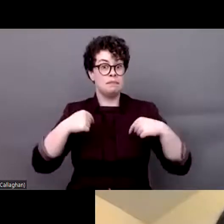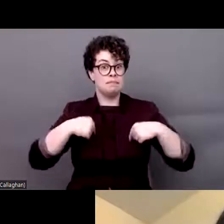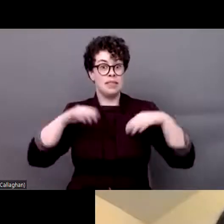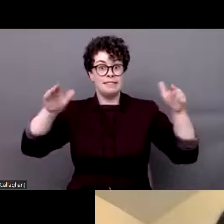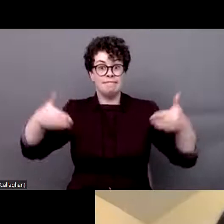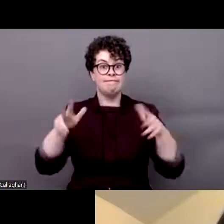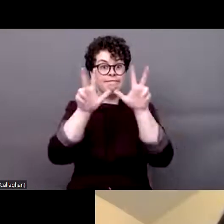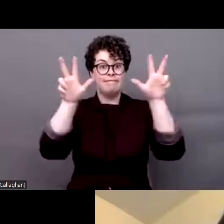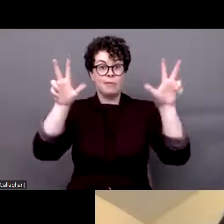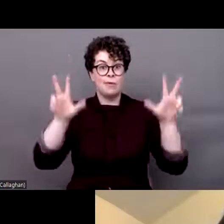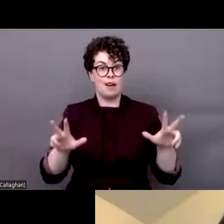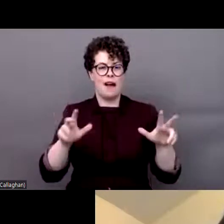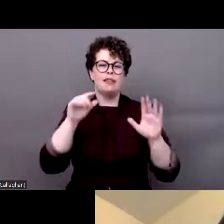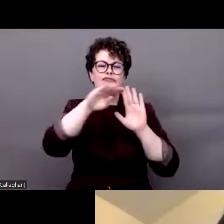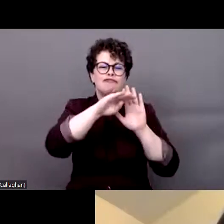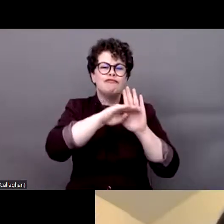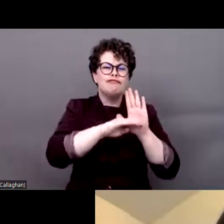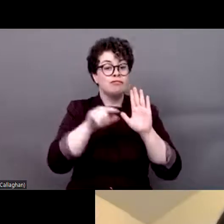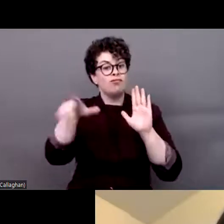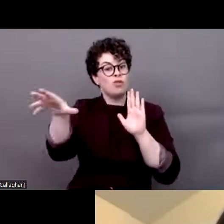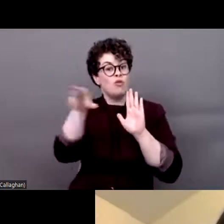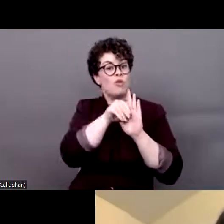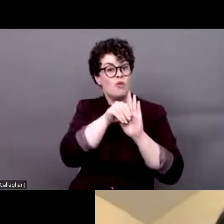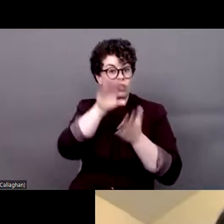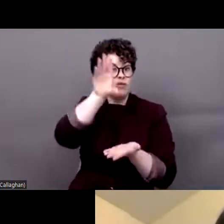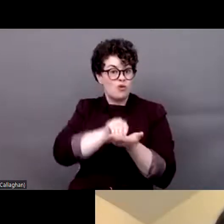is being recorded. There